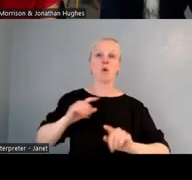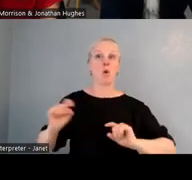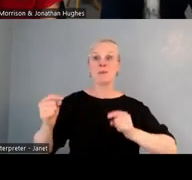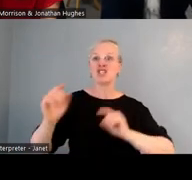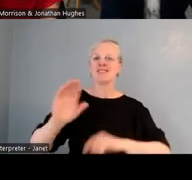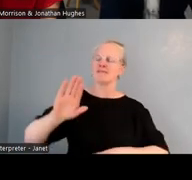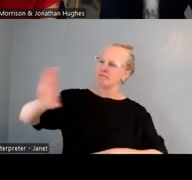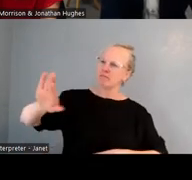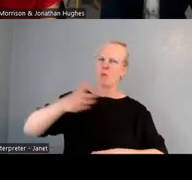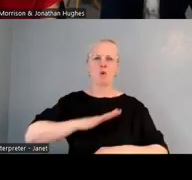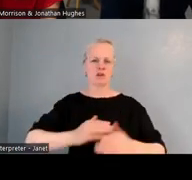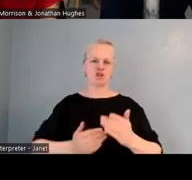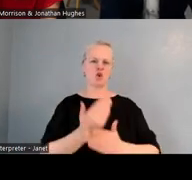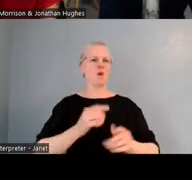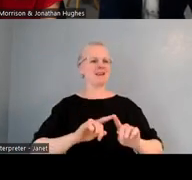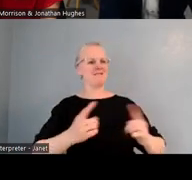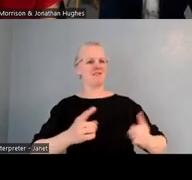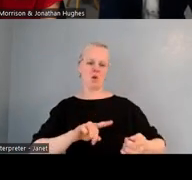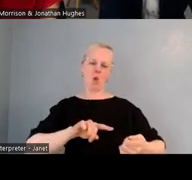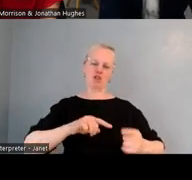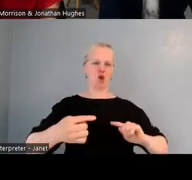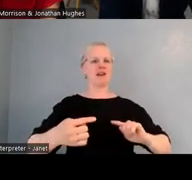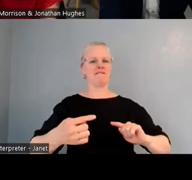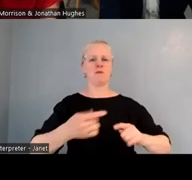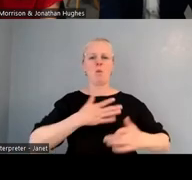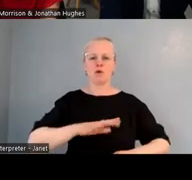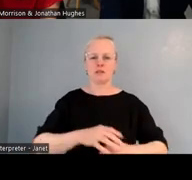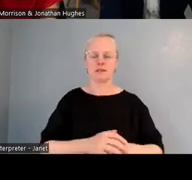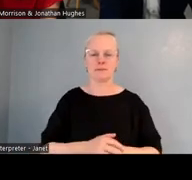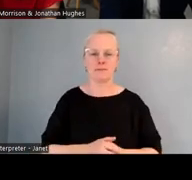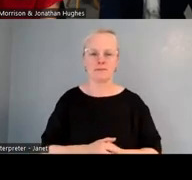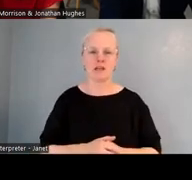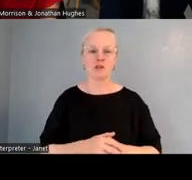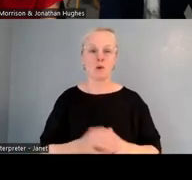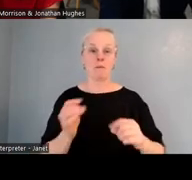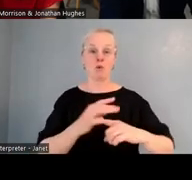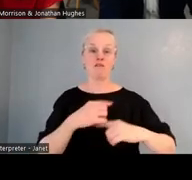We just wanted to provide an alternative. So really, what it was was listening and we didn't do a lot of talking,